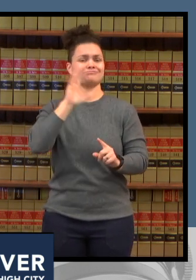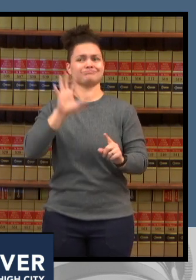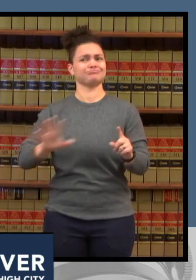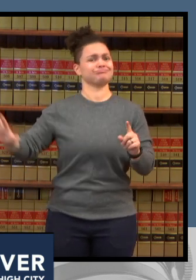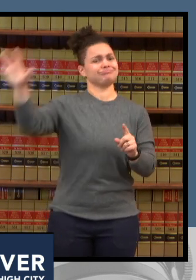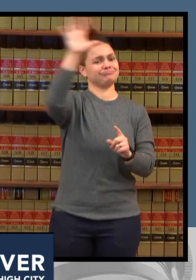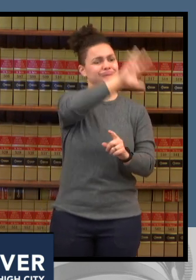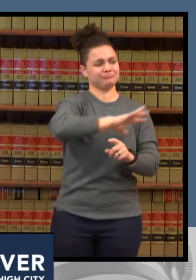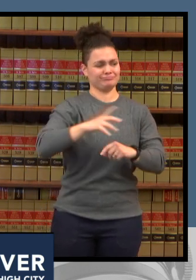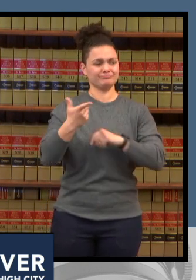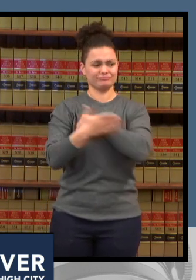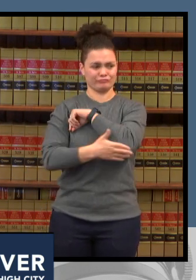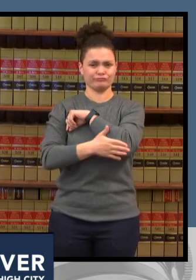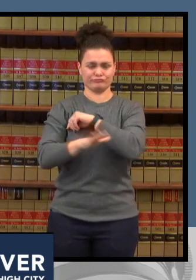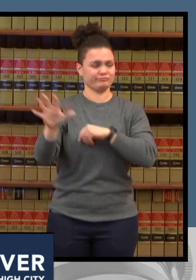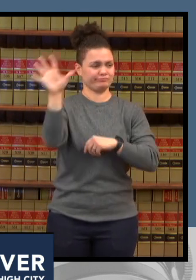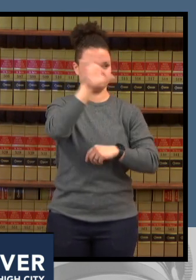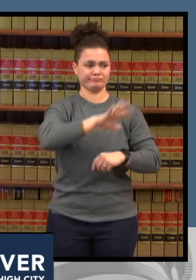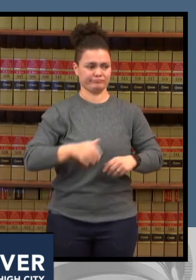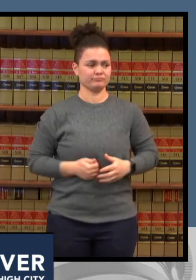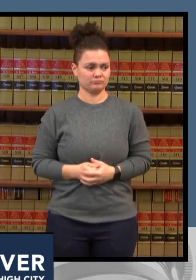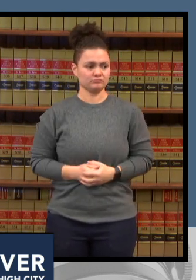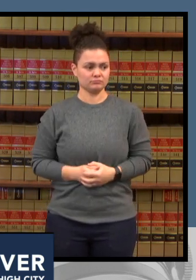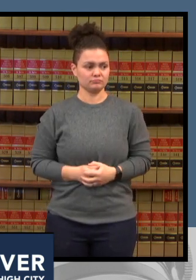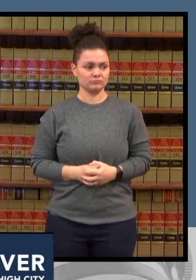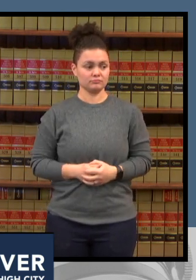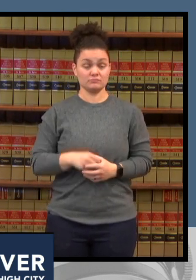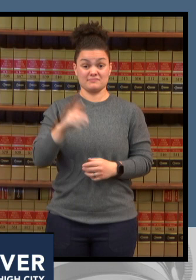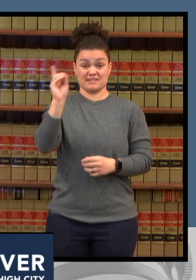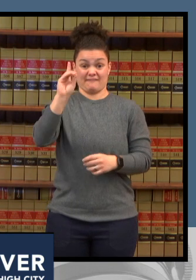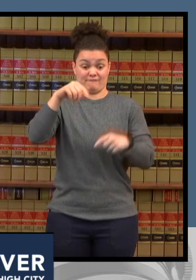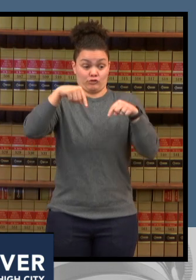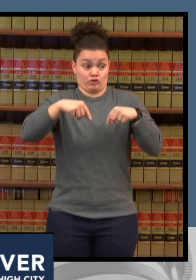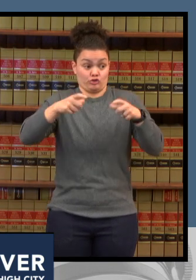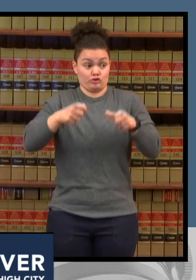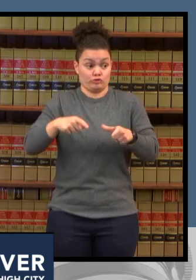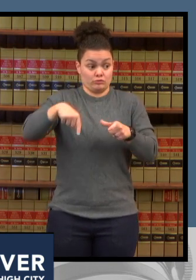so hospitals are taking patients from around the state we need everybody throughout the